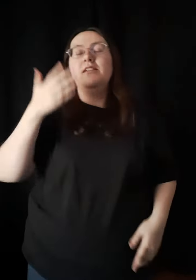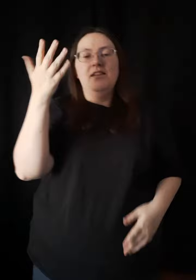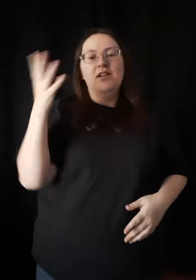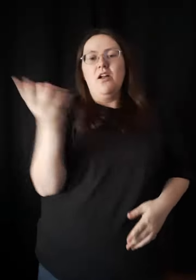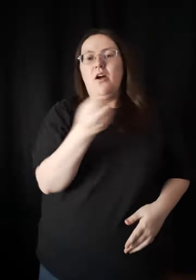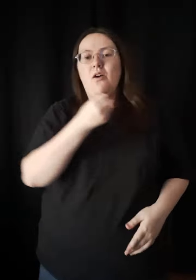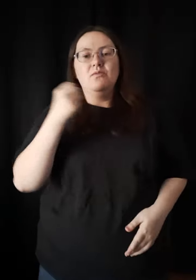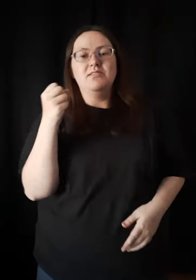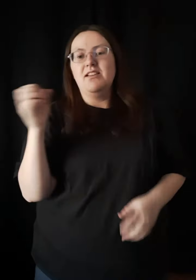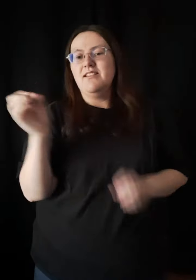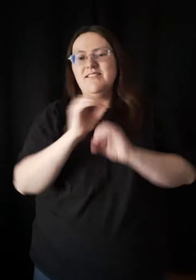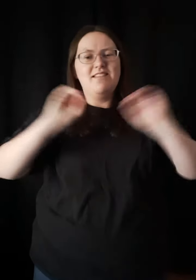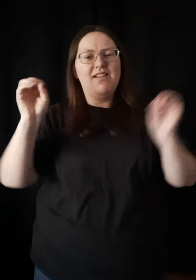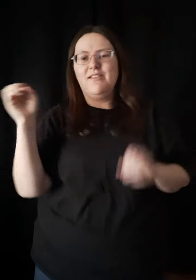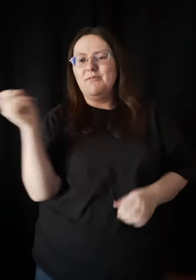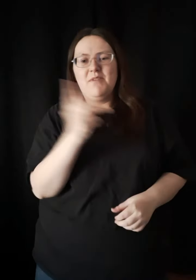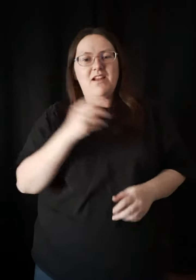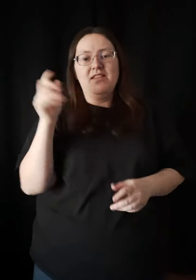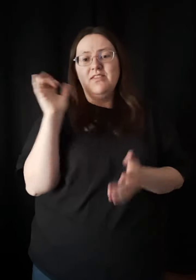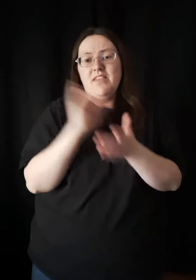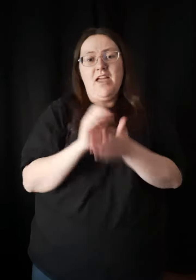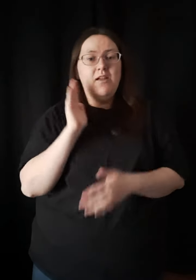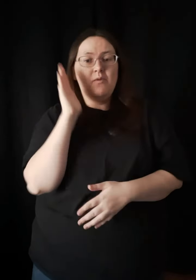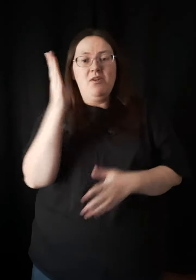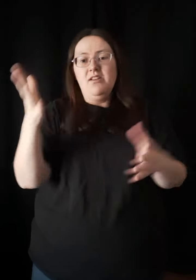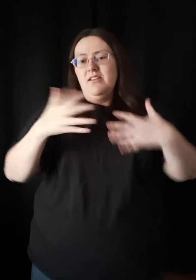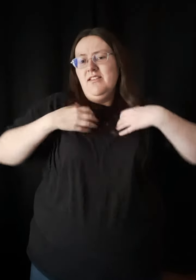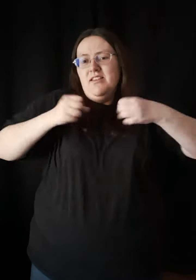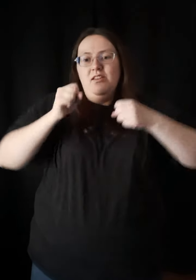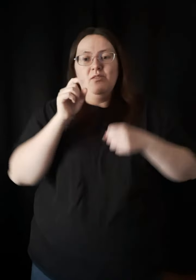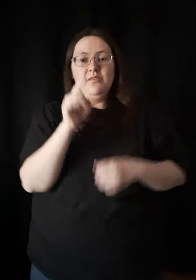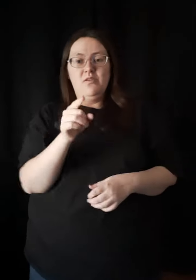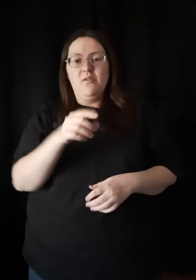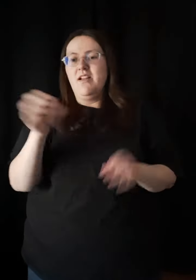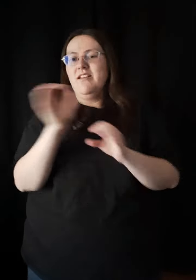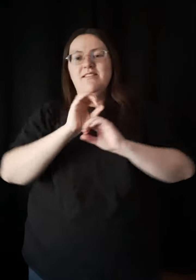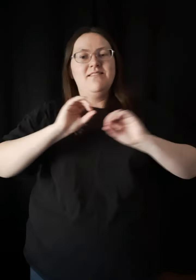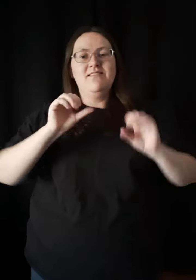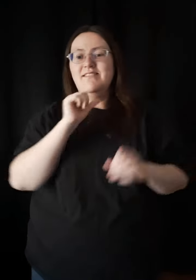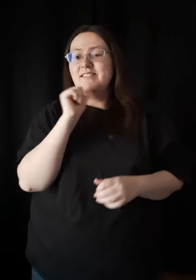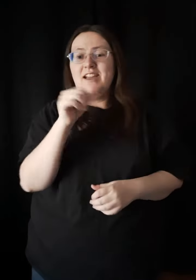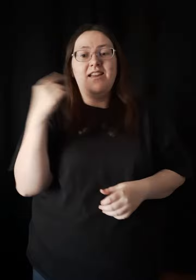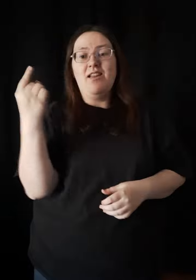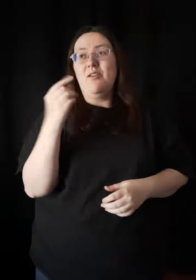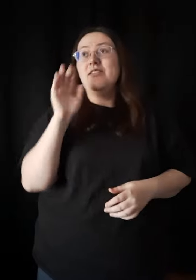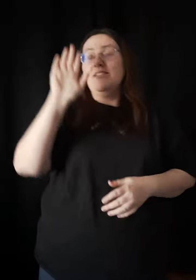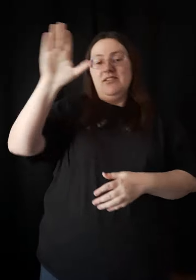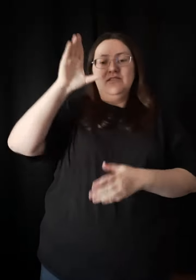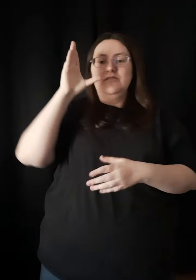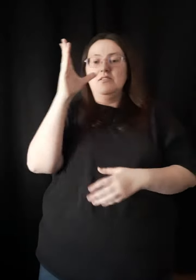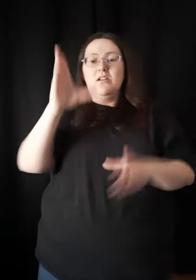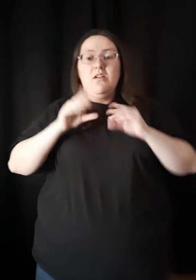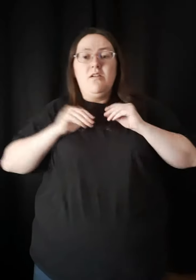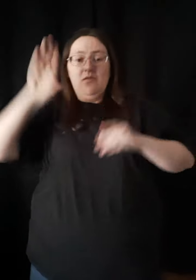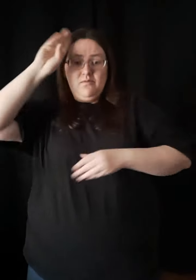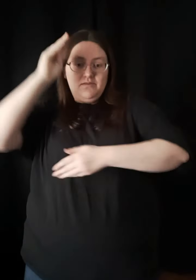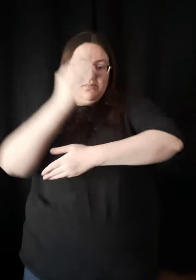He holds back nothing that will heal you Not even His own Son